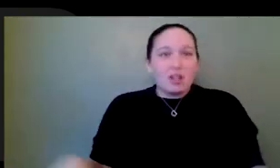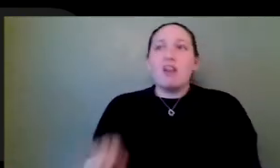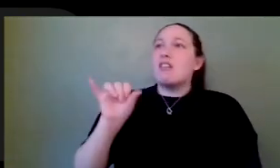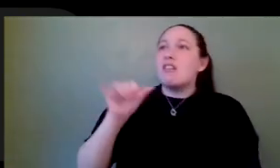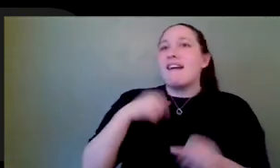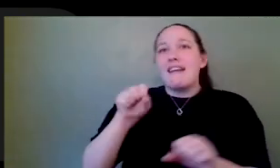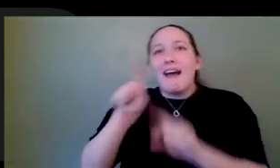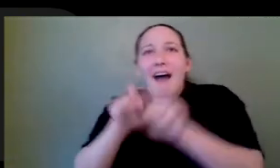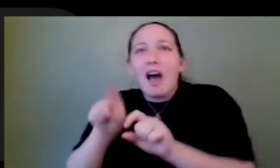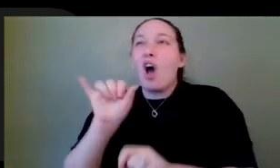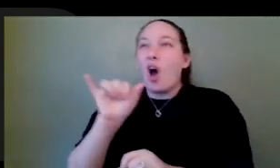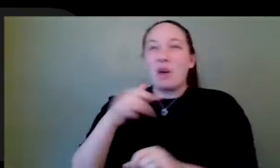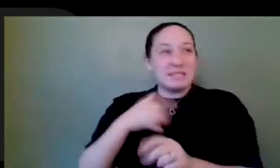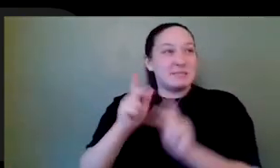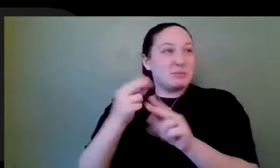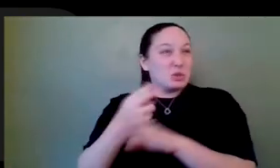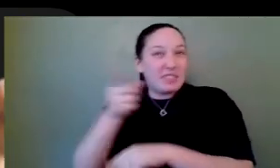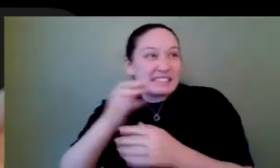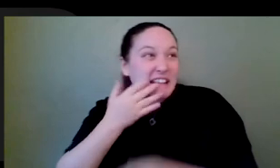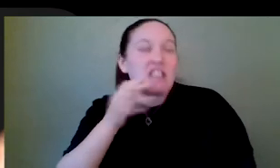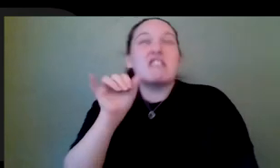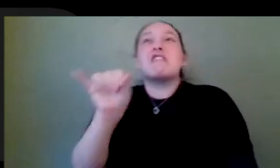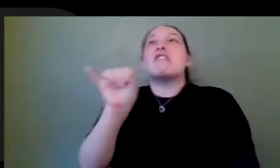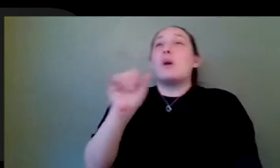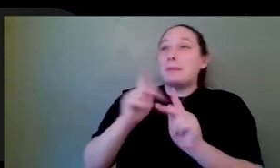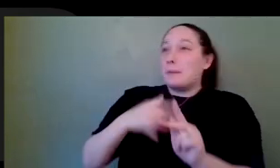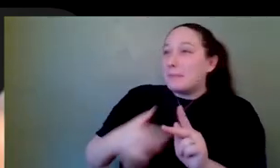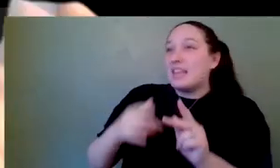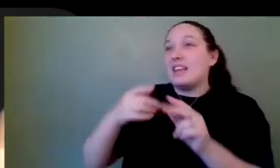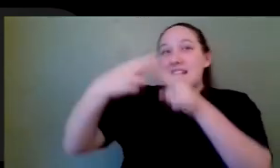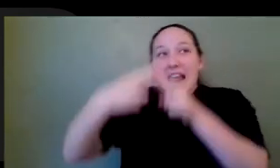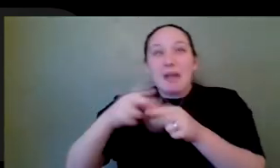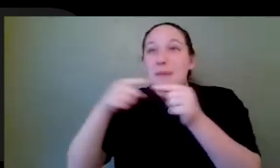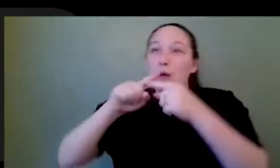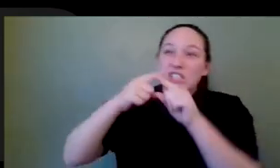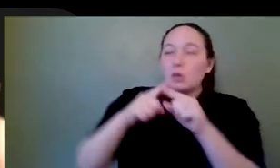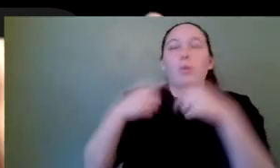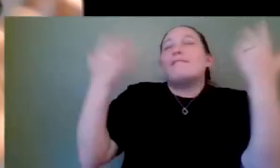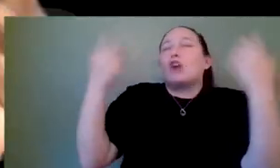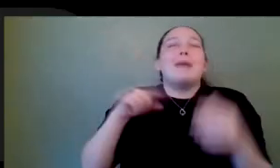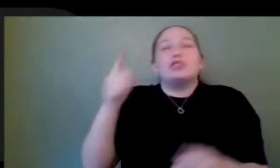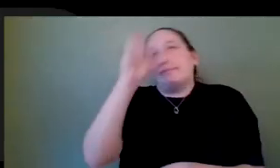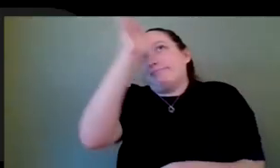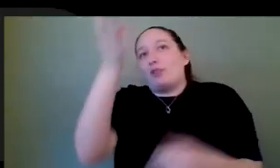the common colors that people use for this type of thing. Like I'm totally pulling out my bow. But what I'm saying is information is out there is